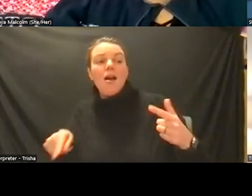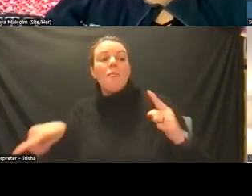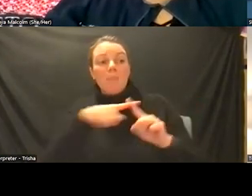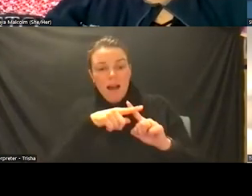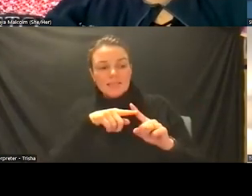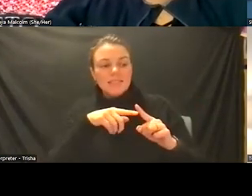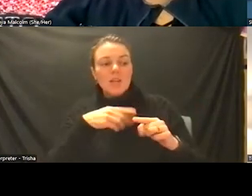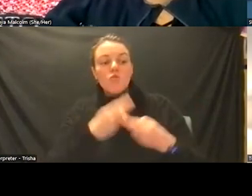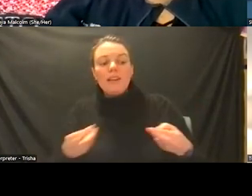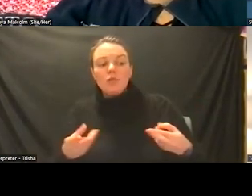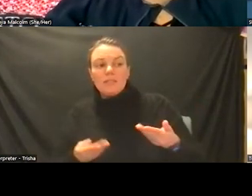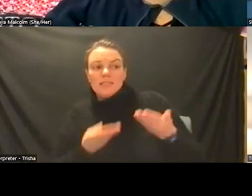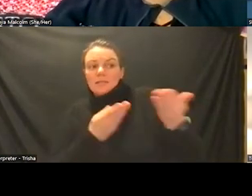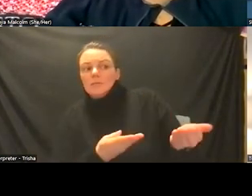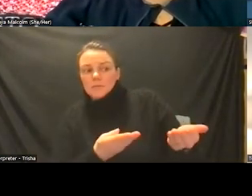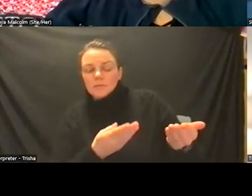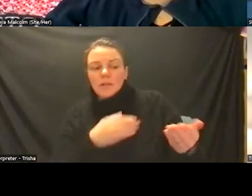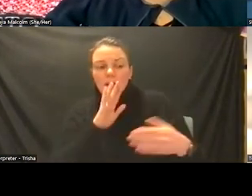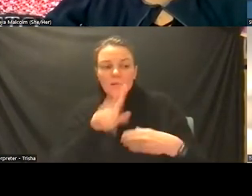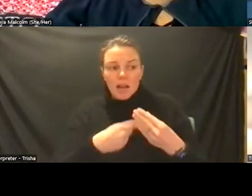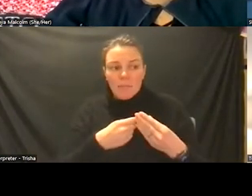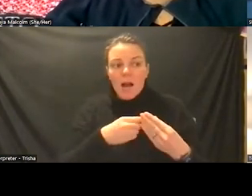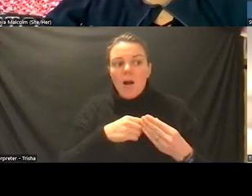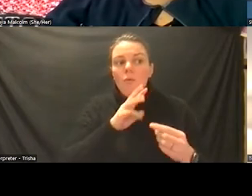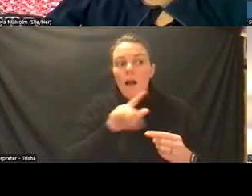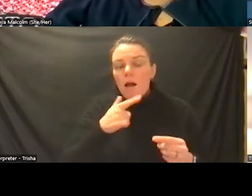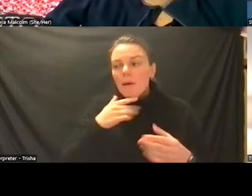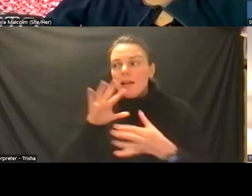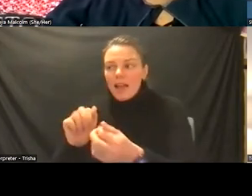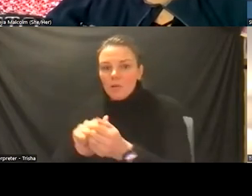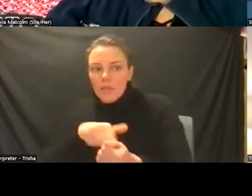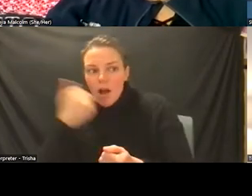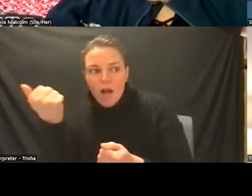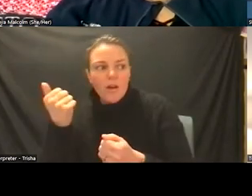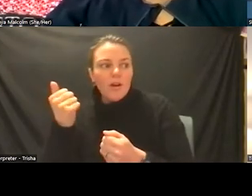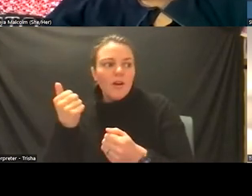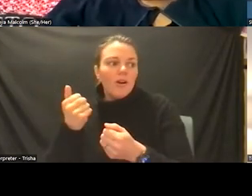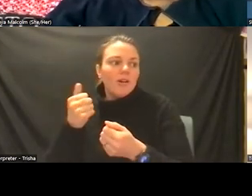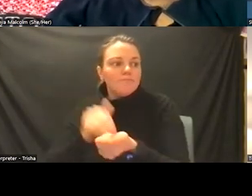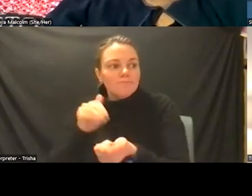talk about well connect with each other about make referrals for bob what do you got for me